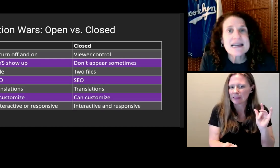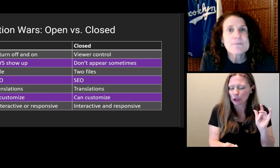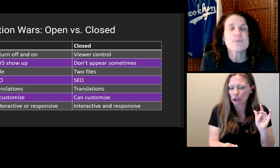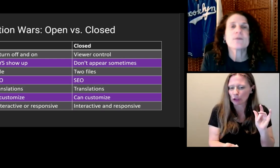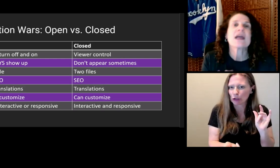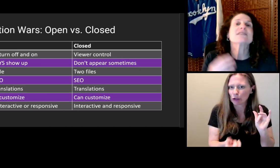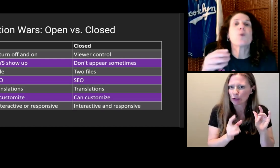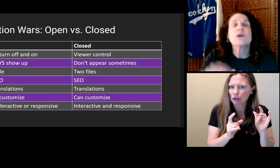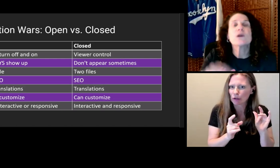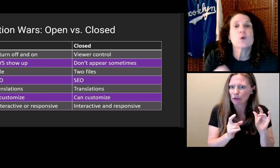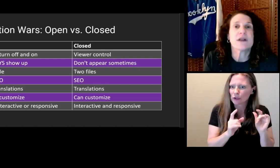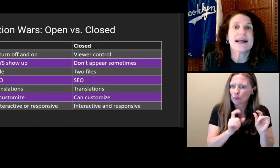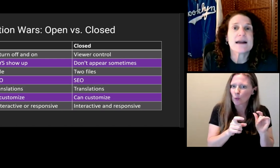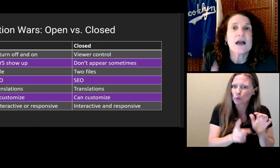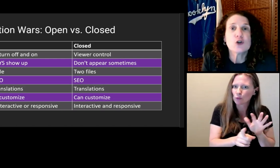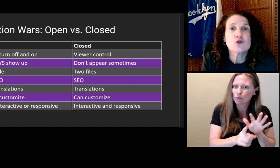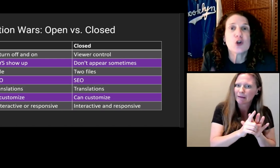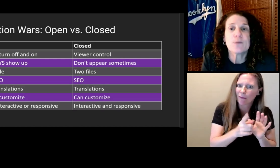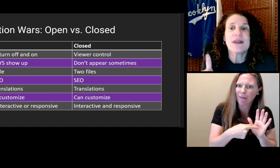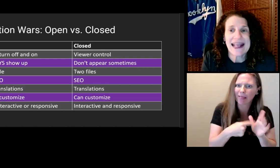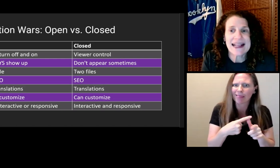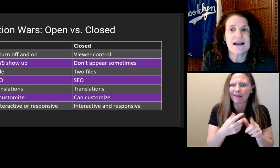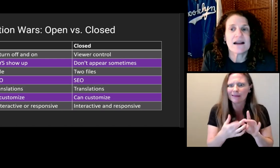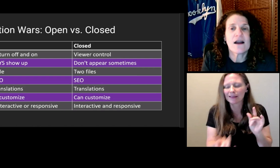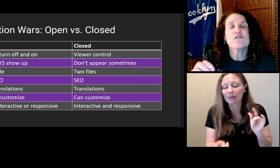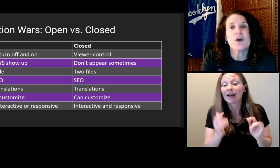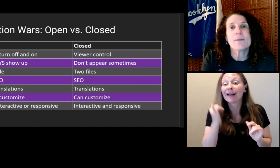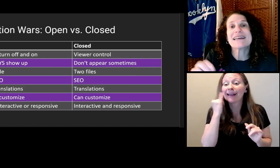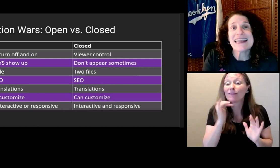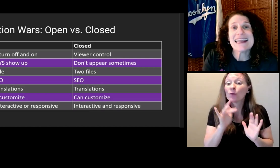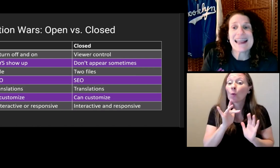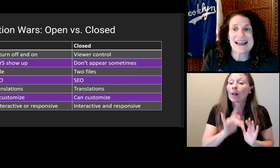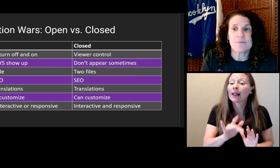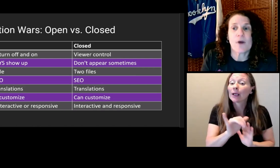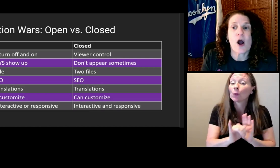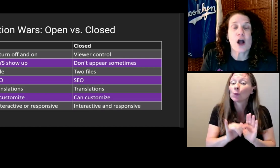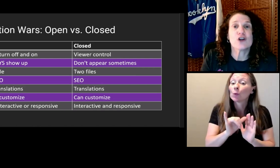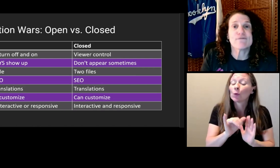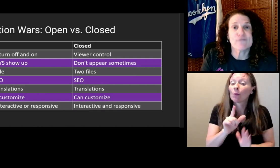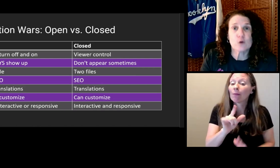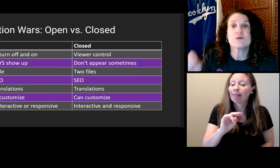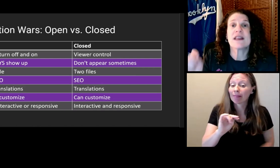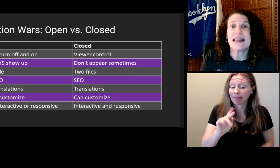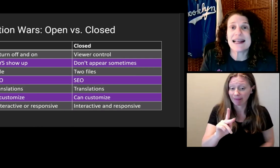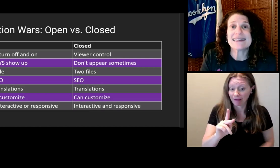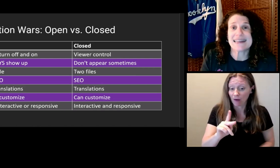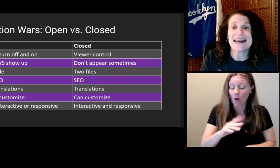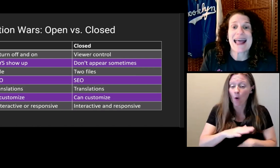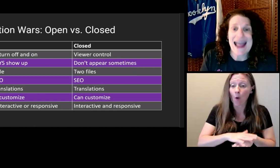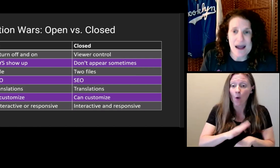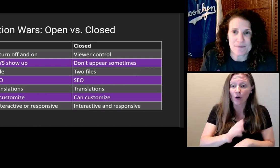One example is when you click a YouTube link from a DM on your phone's LinkedIn app, it